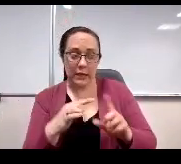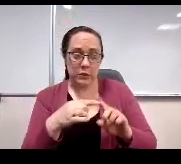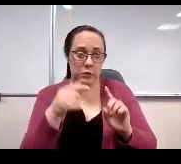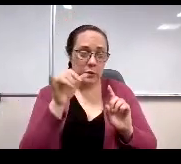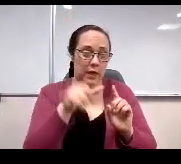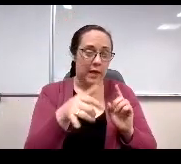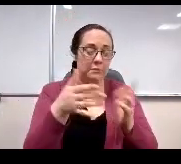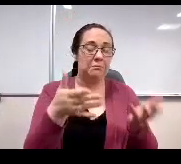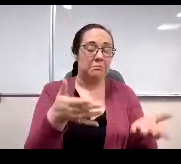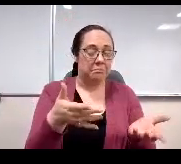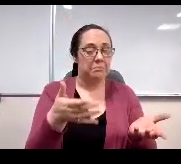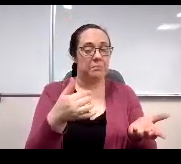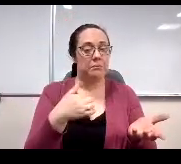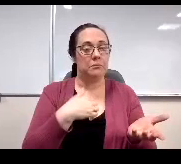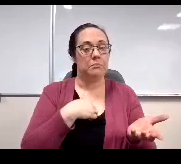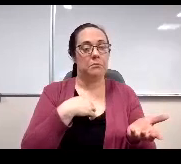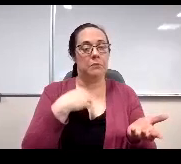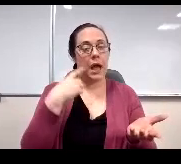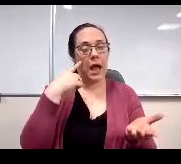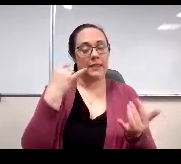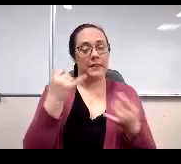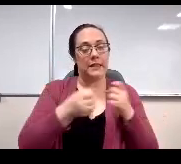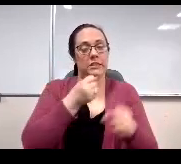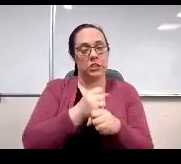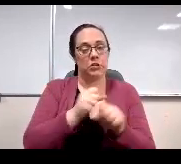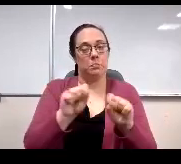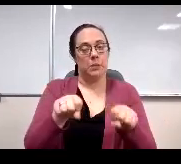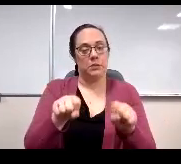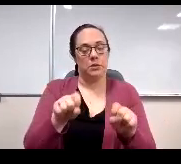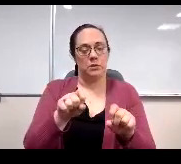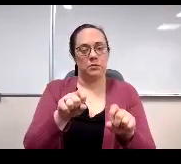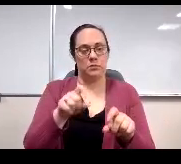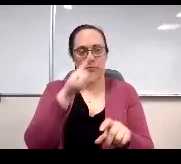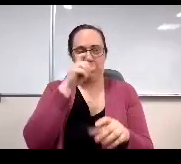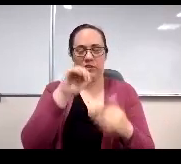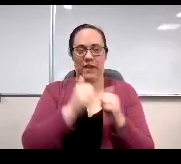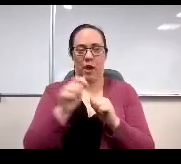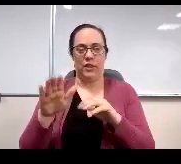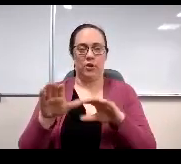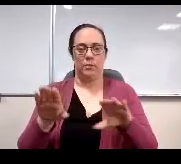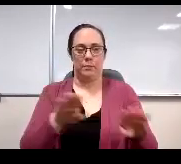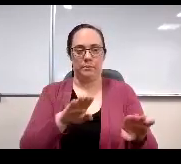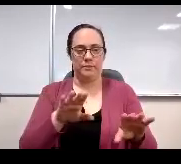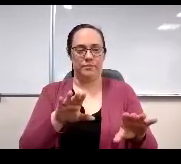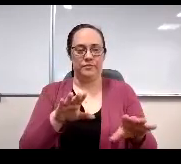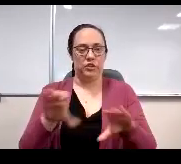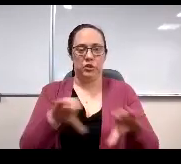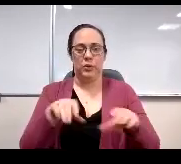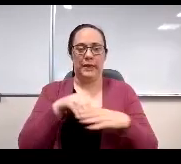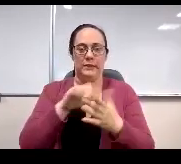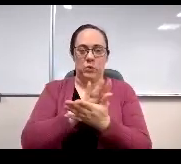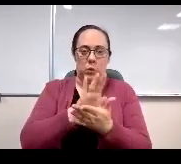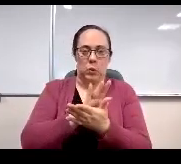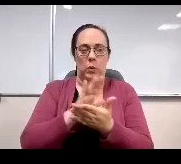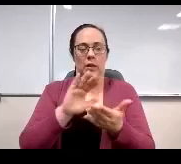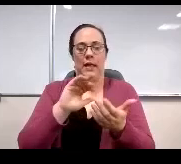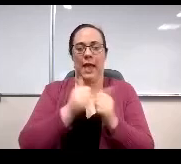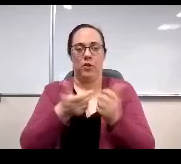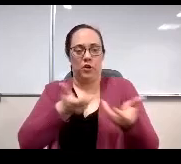I think in this year quite possibly just how students are performing and how they're taking on the work, and how students are engaging in their